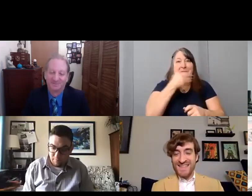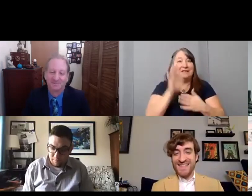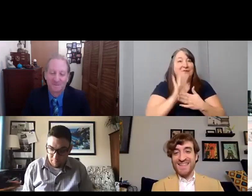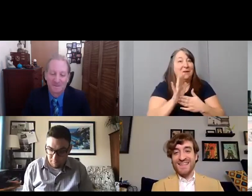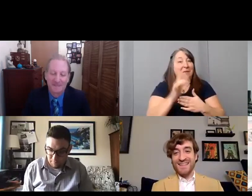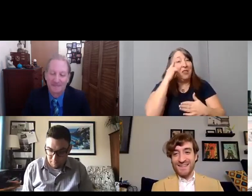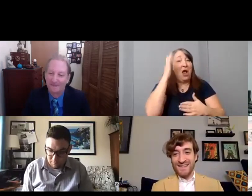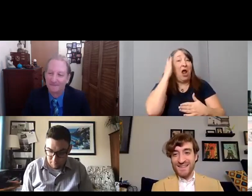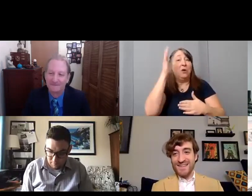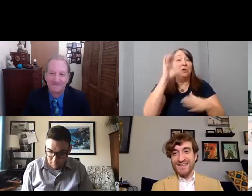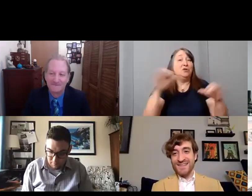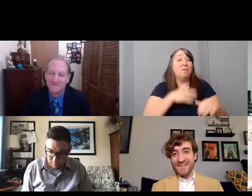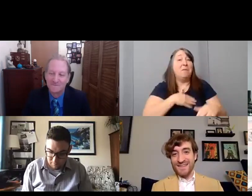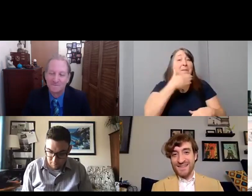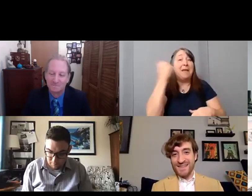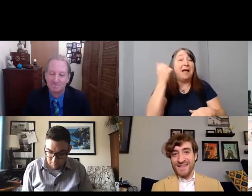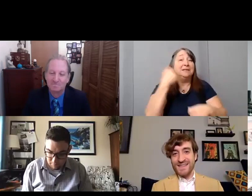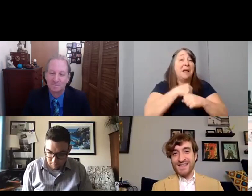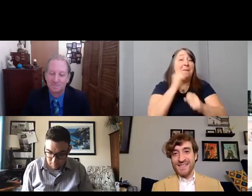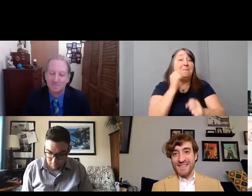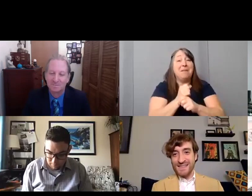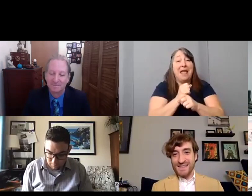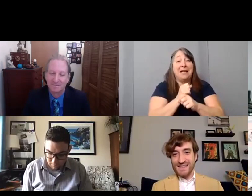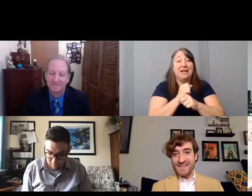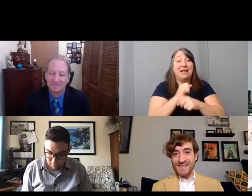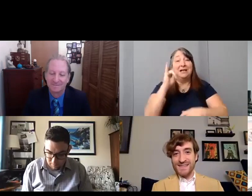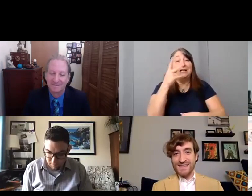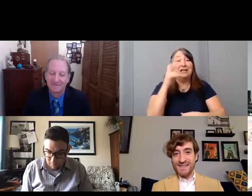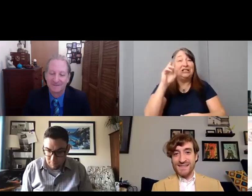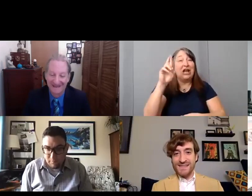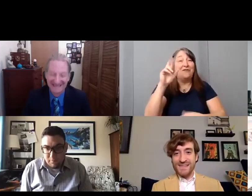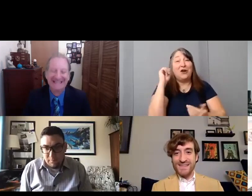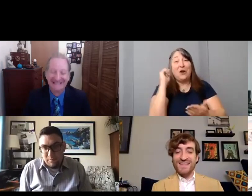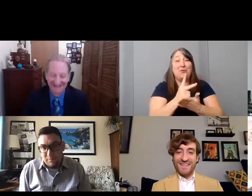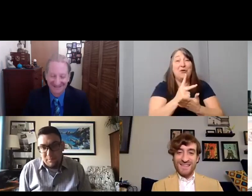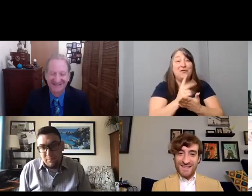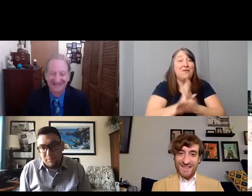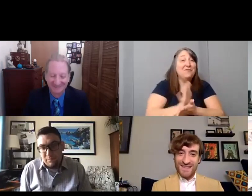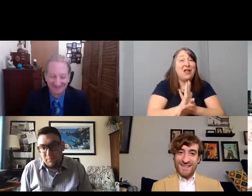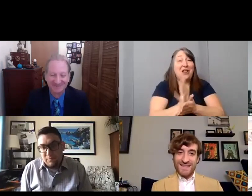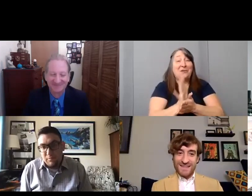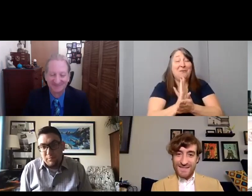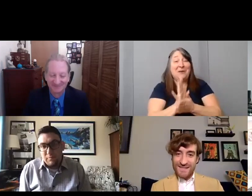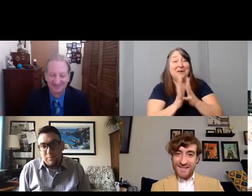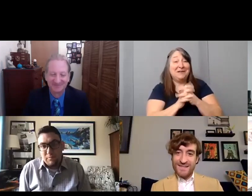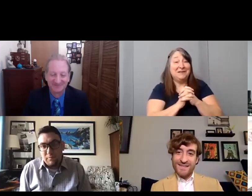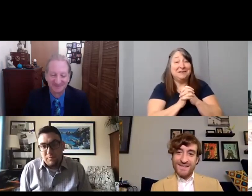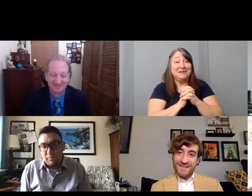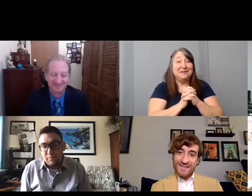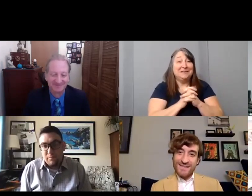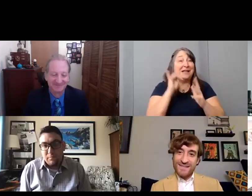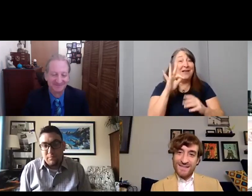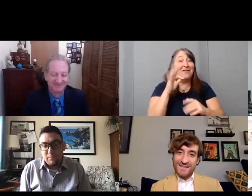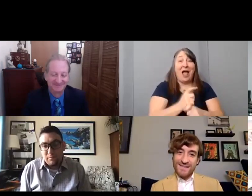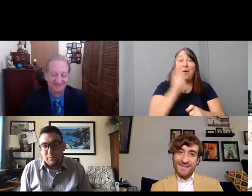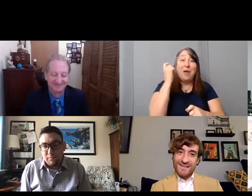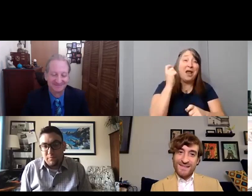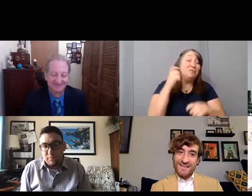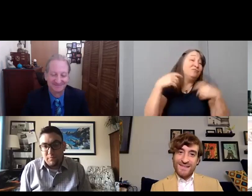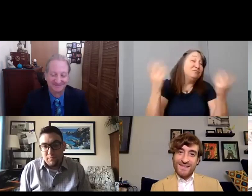make make a Jennifer, Jennifer-approved film and and if I win, I don't know if I'll win, but at but at least